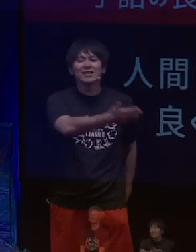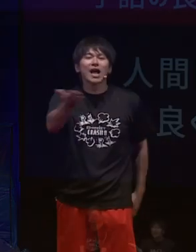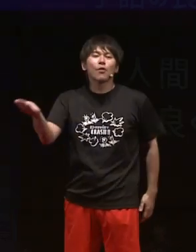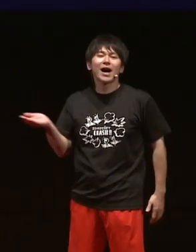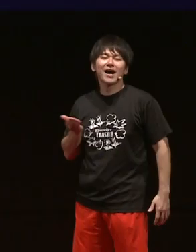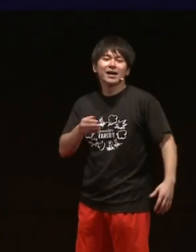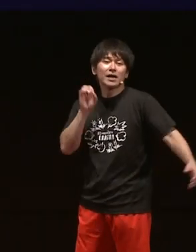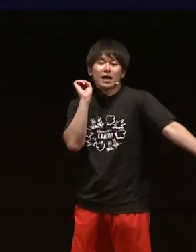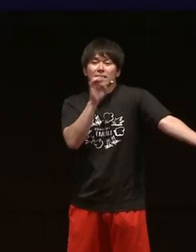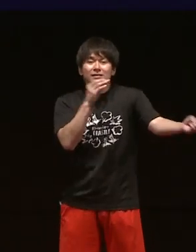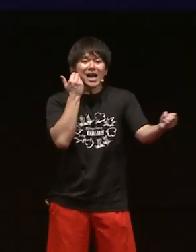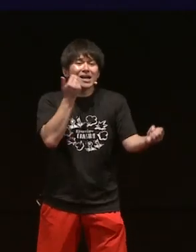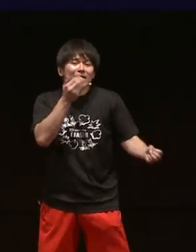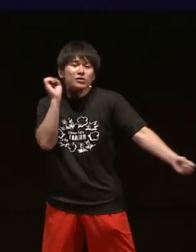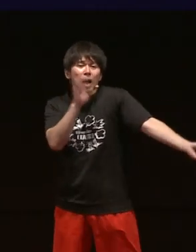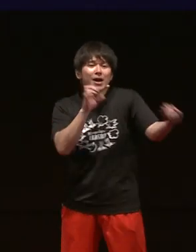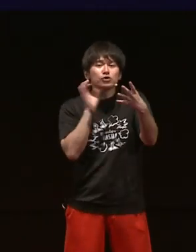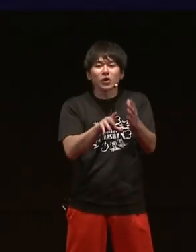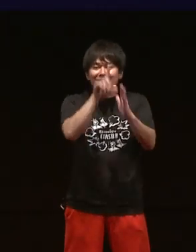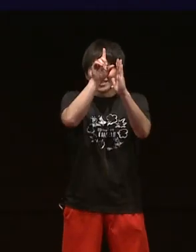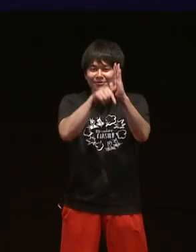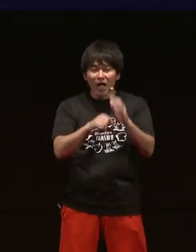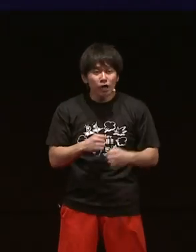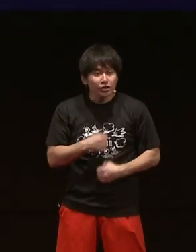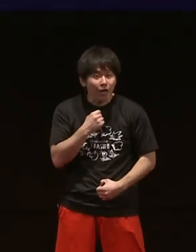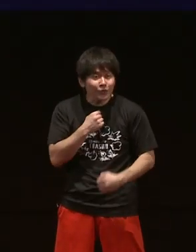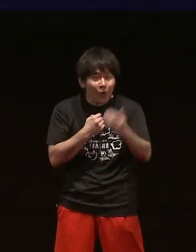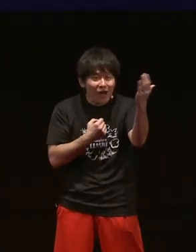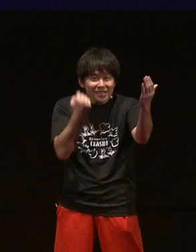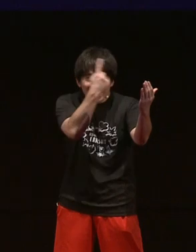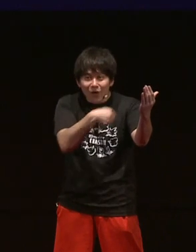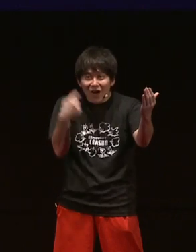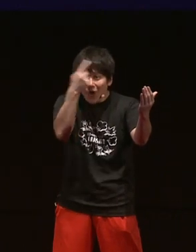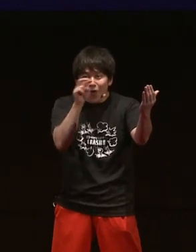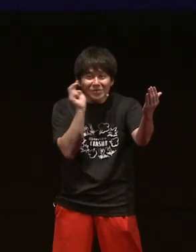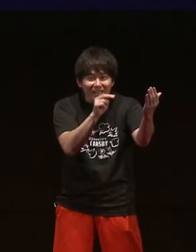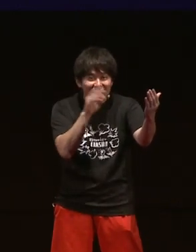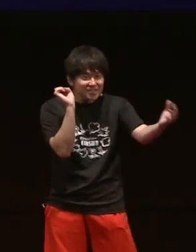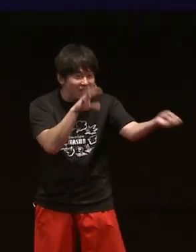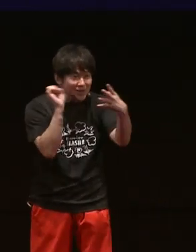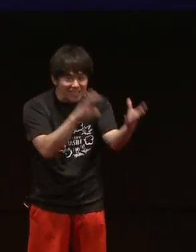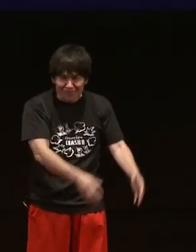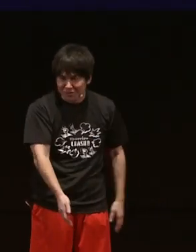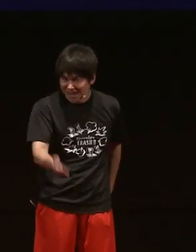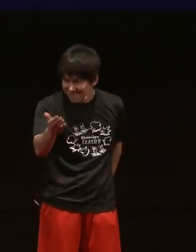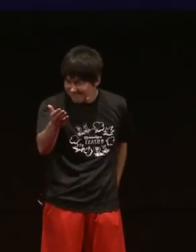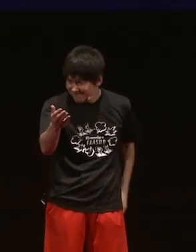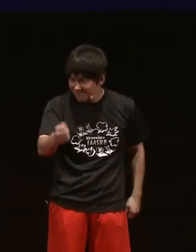When you talk to someone, do you look at their face properly?